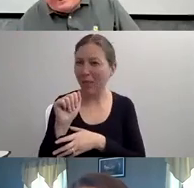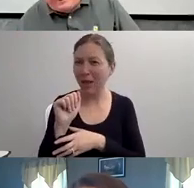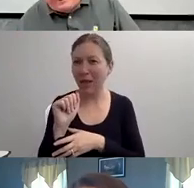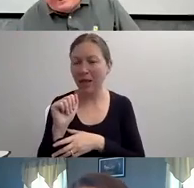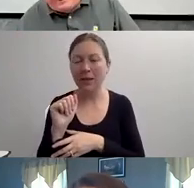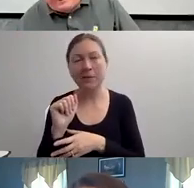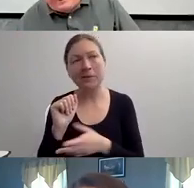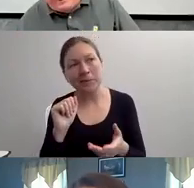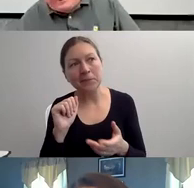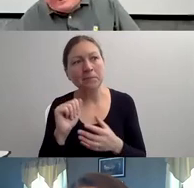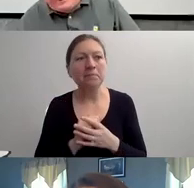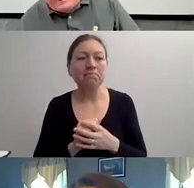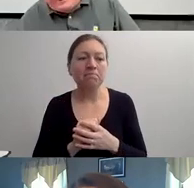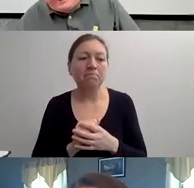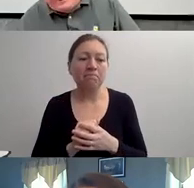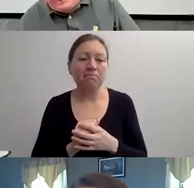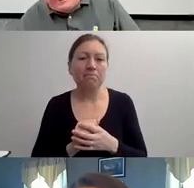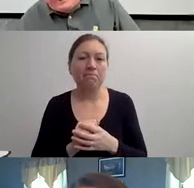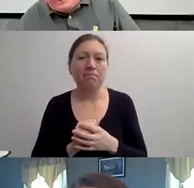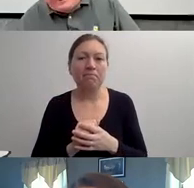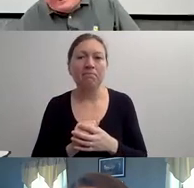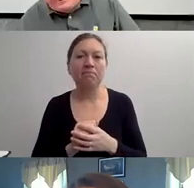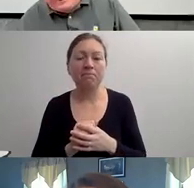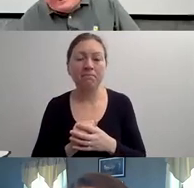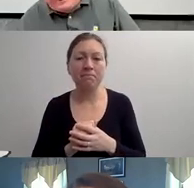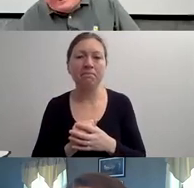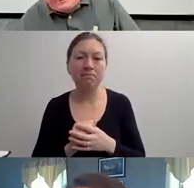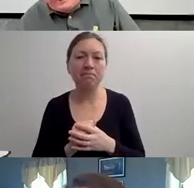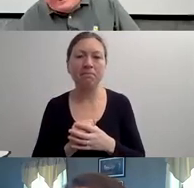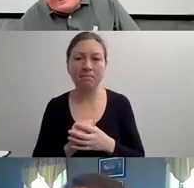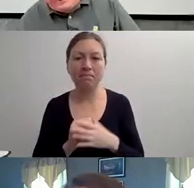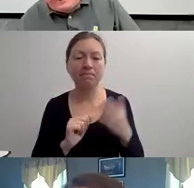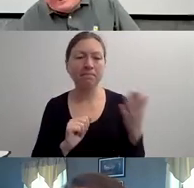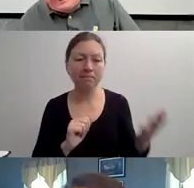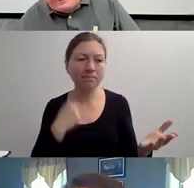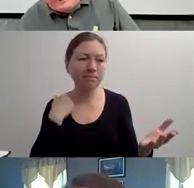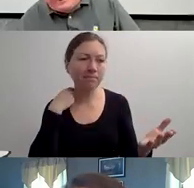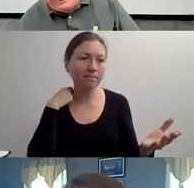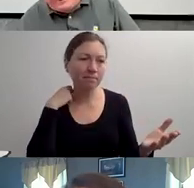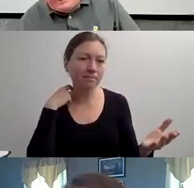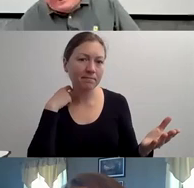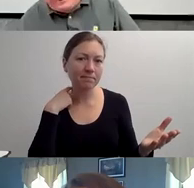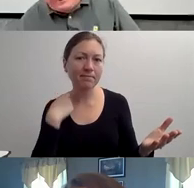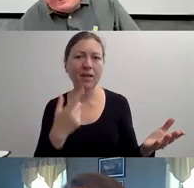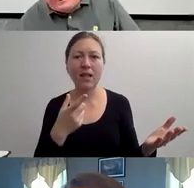AND I JUST WANT TO TALK ABOUT THE POWER OF LANGUAGE. "OF COURSE, I HEARD OF THE REALITY.